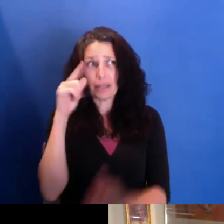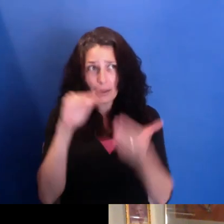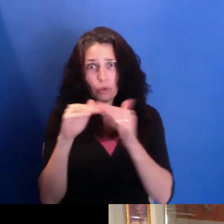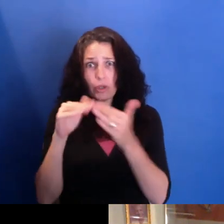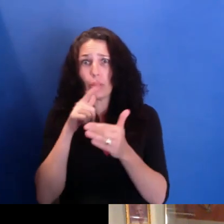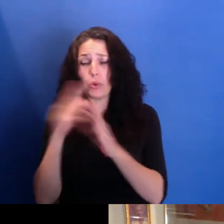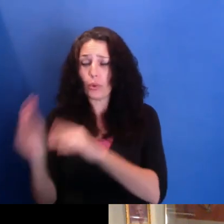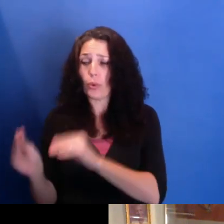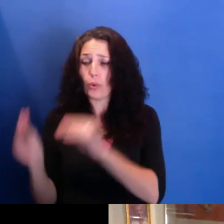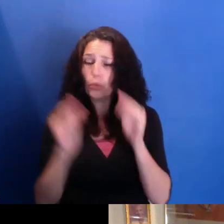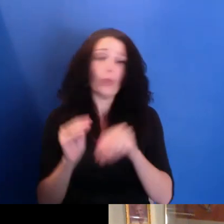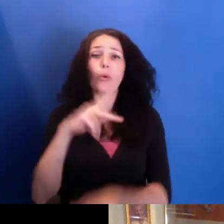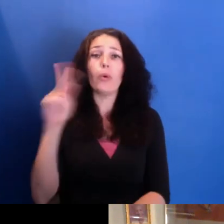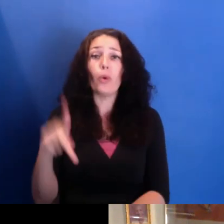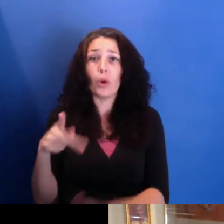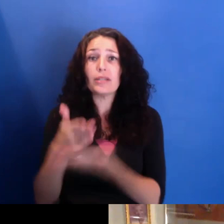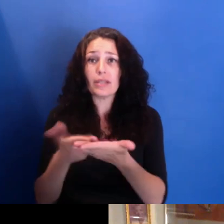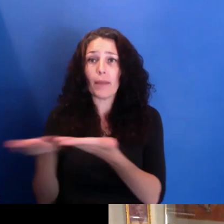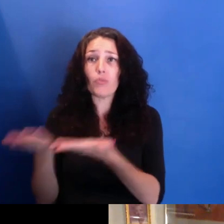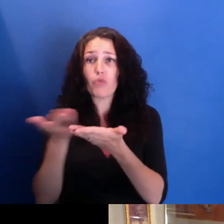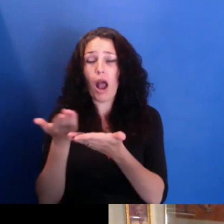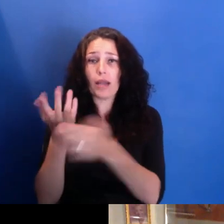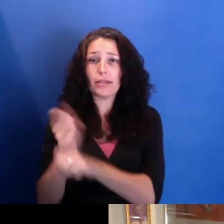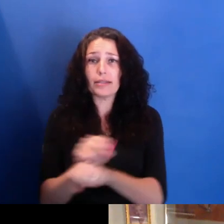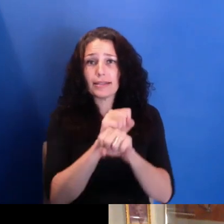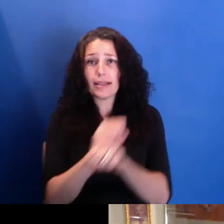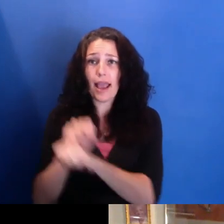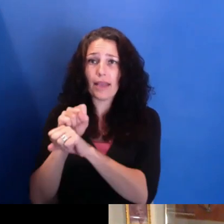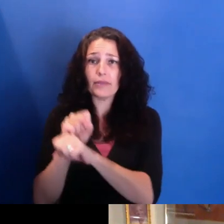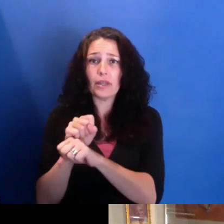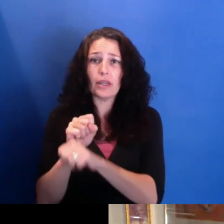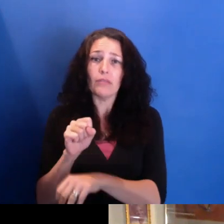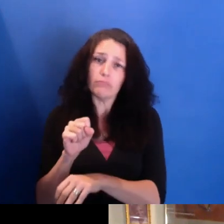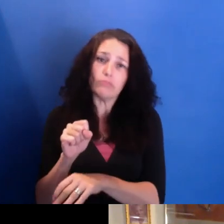Some brought enslaved, but largely migrated to Philadelphia and sort of defining